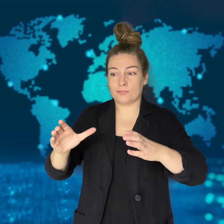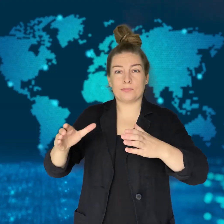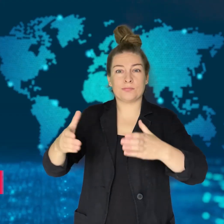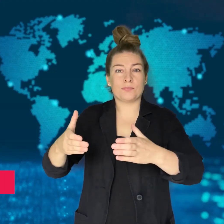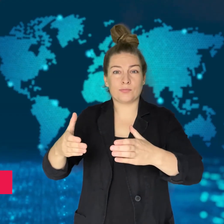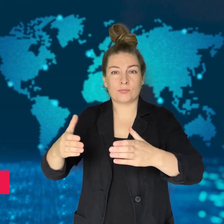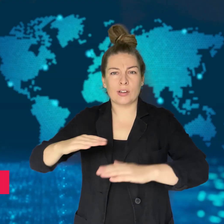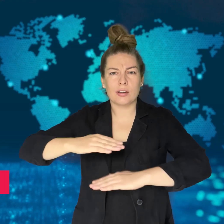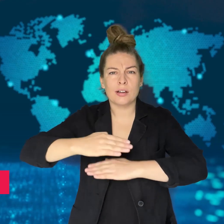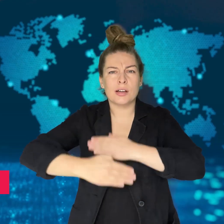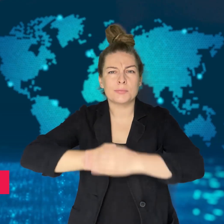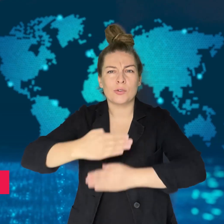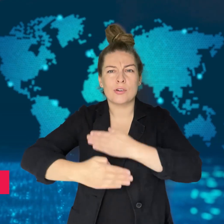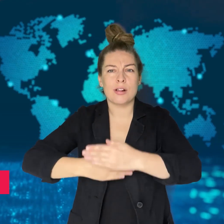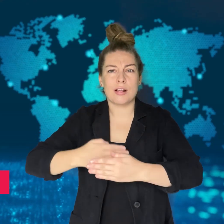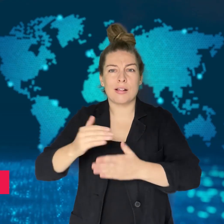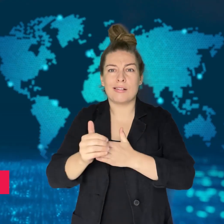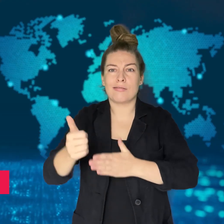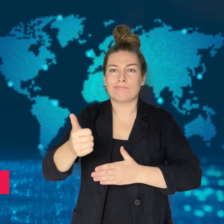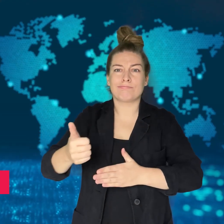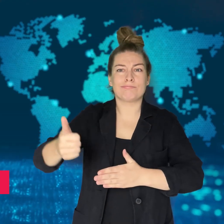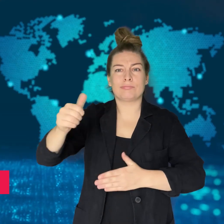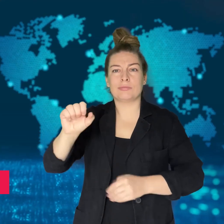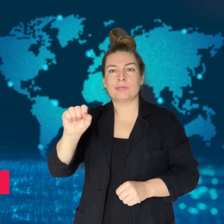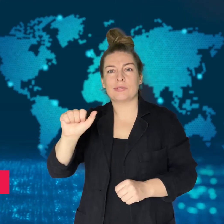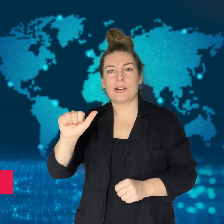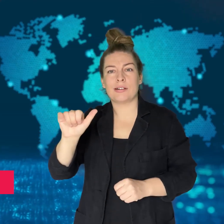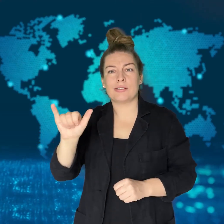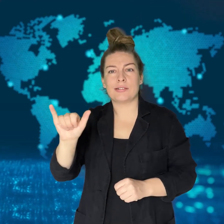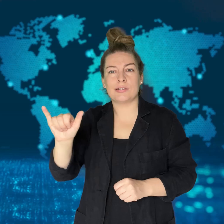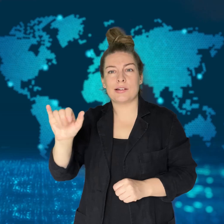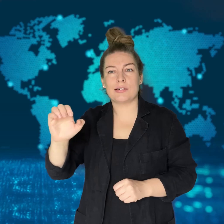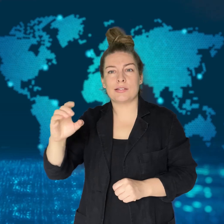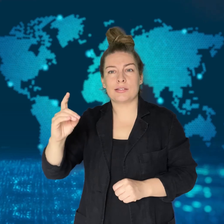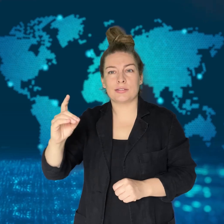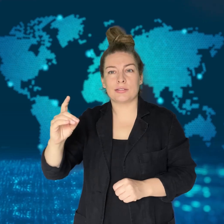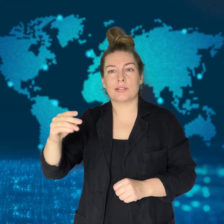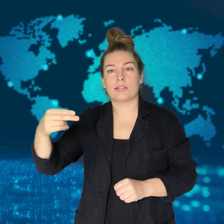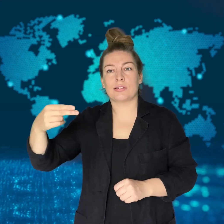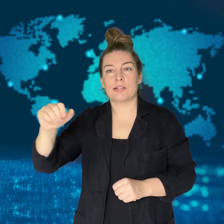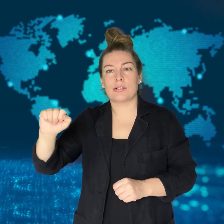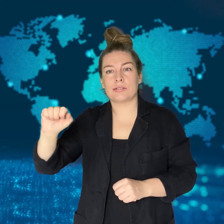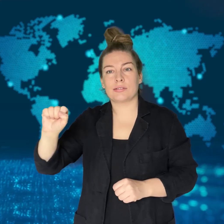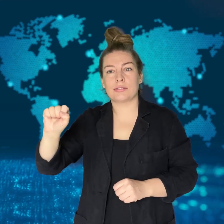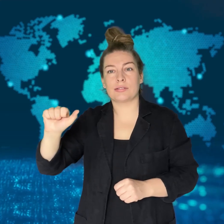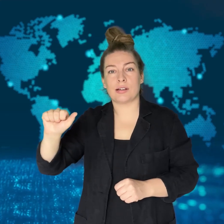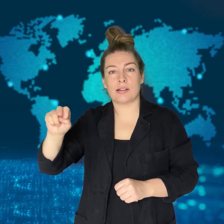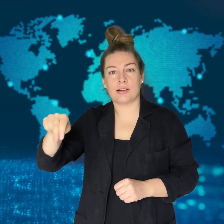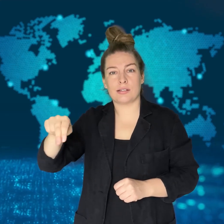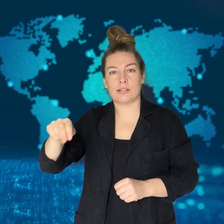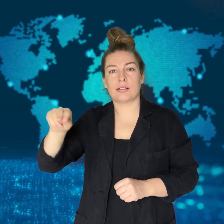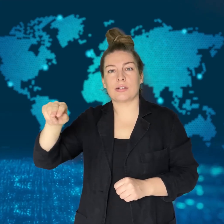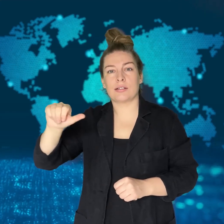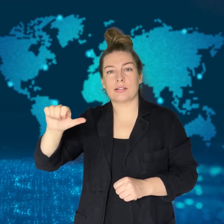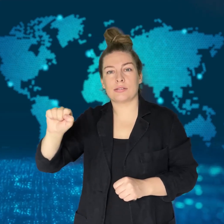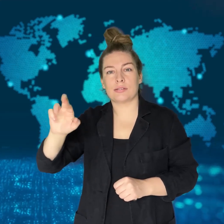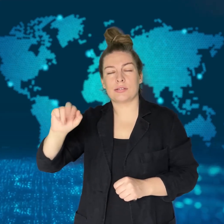[MONIKA]: The leader of Hezbollah, Sayyed Hassan Nasrallah, has been assassinated.